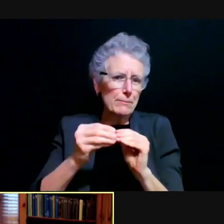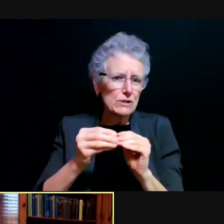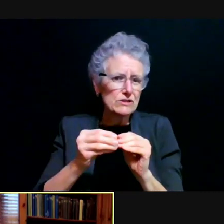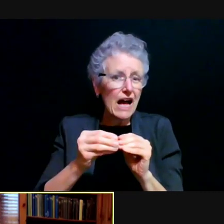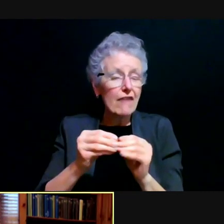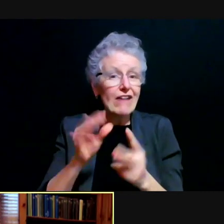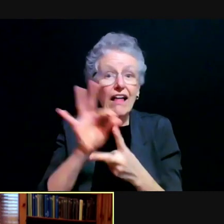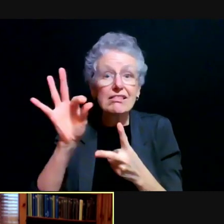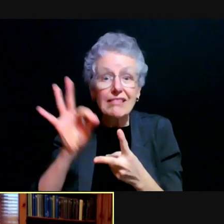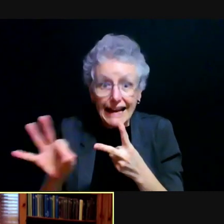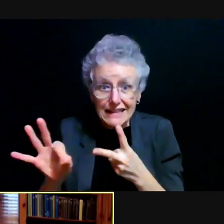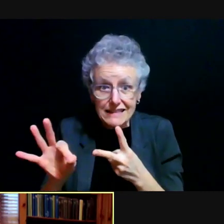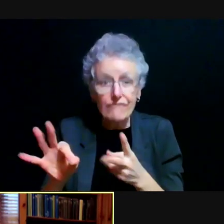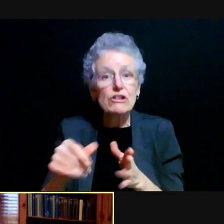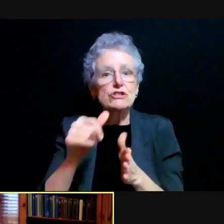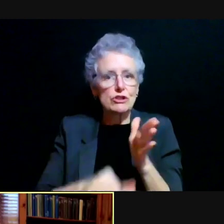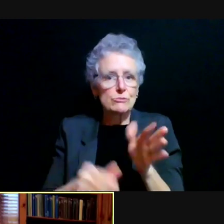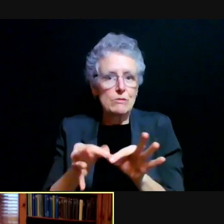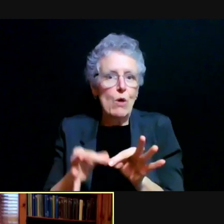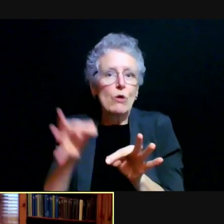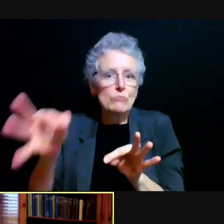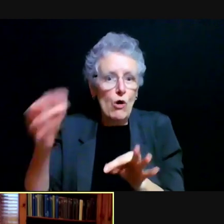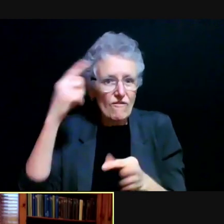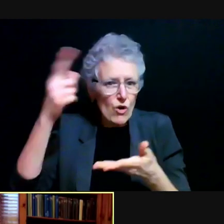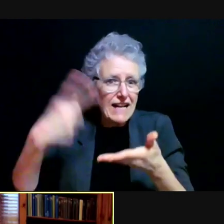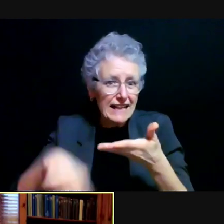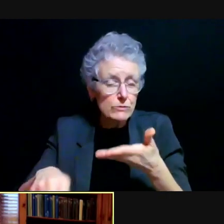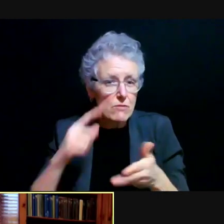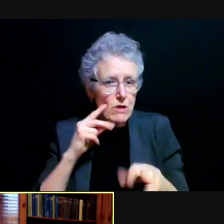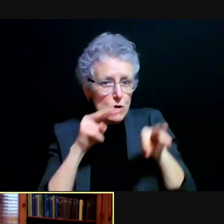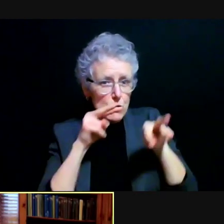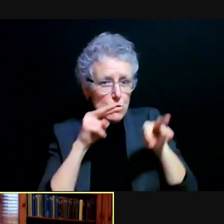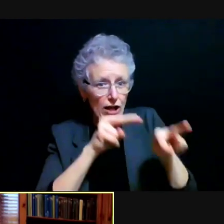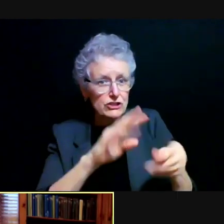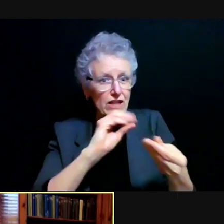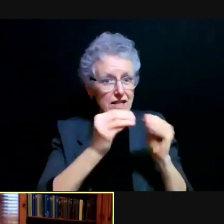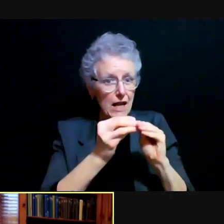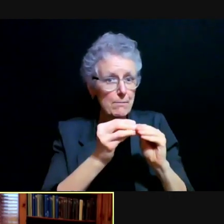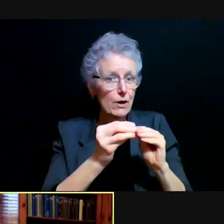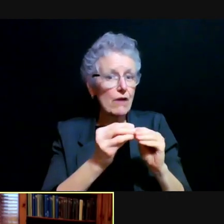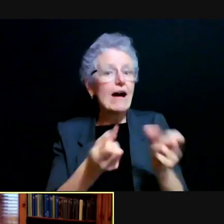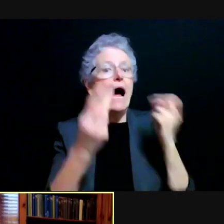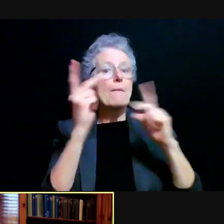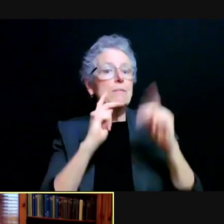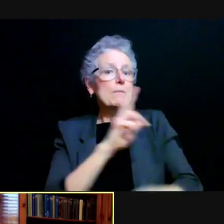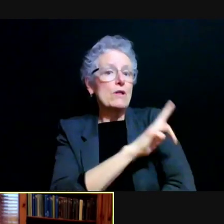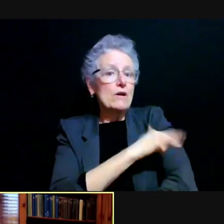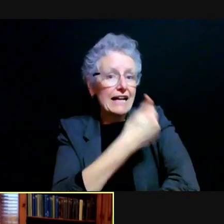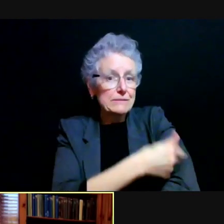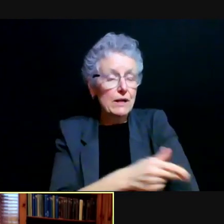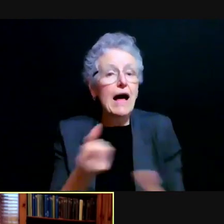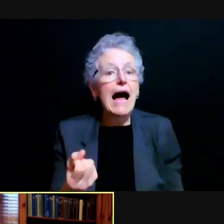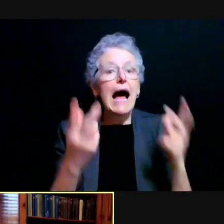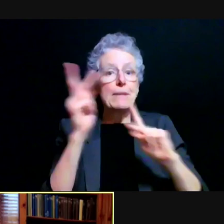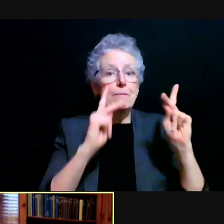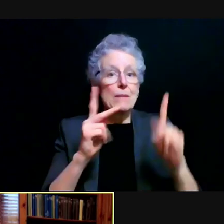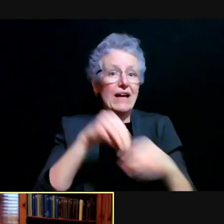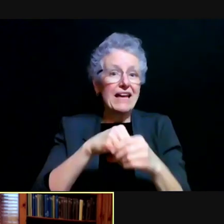And we continue to carefully monitor occupancy of the hospital occupancy of our intensive care beds just by way of level setting.